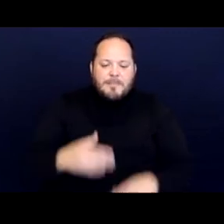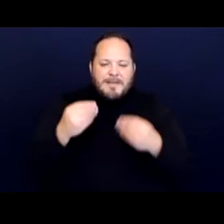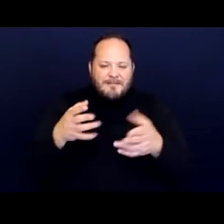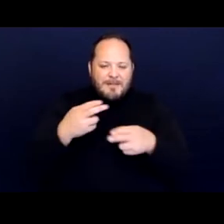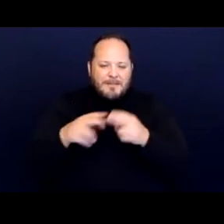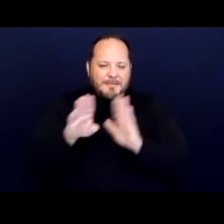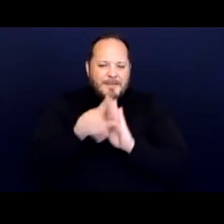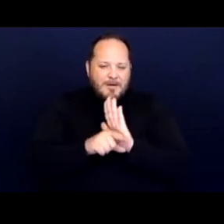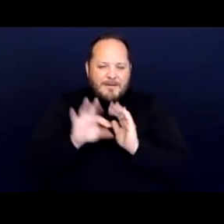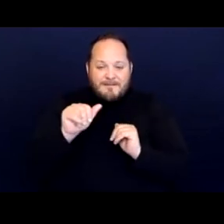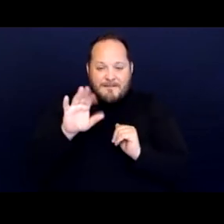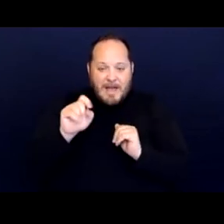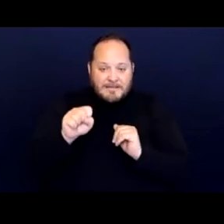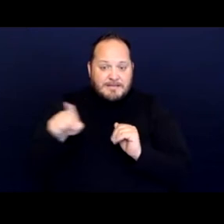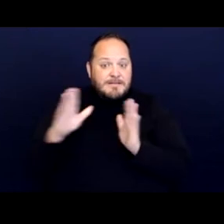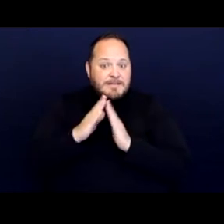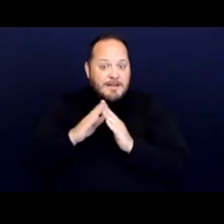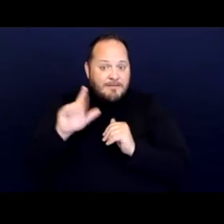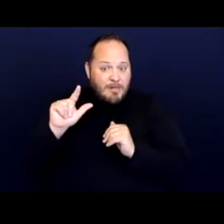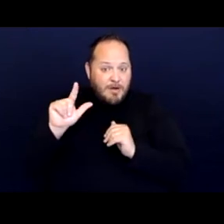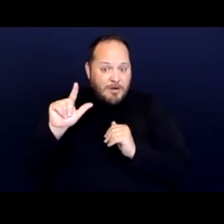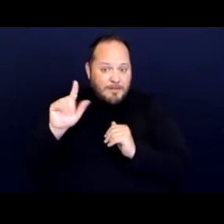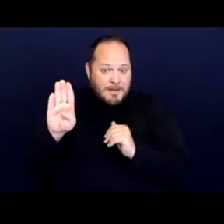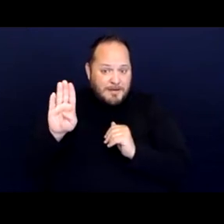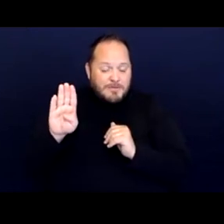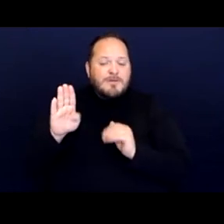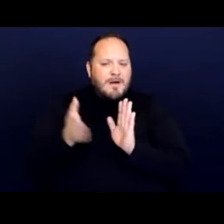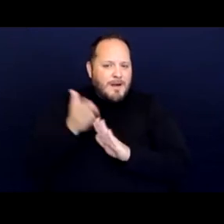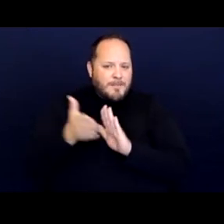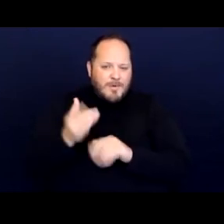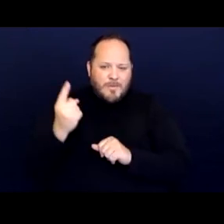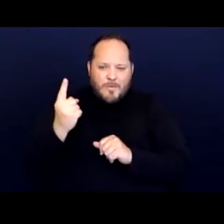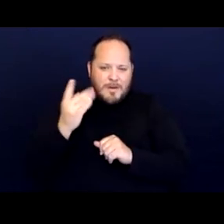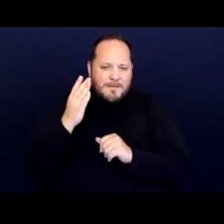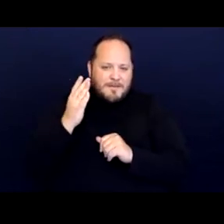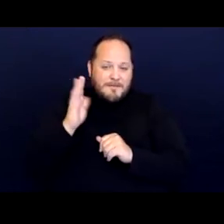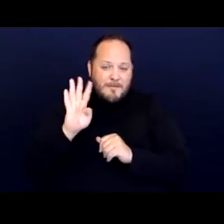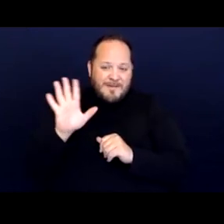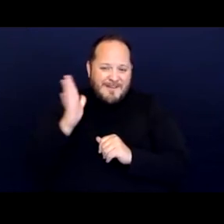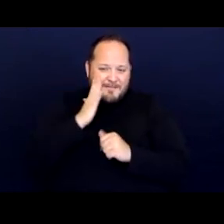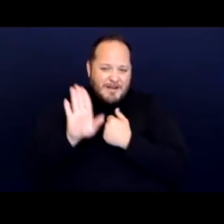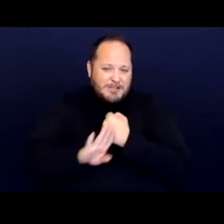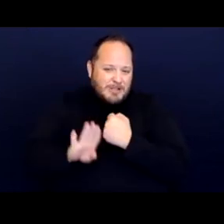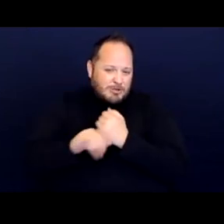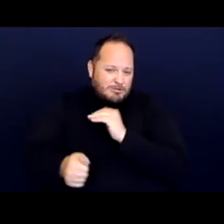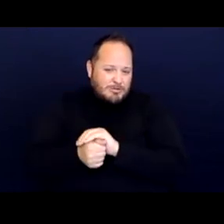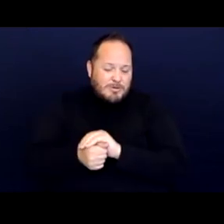The city of Laguna Beach operated a single 45 bed shelter although approximately a hundred individuals